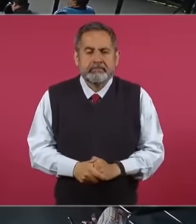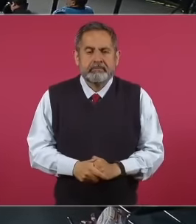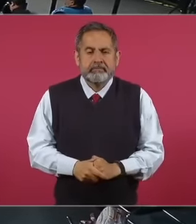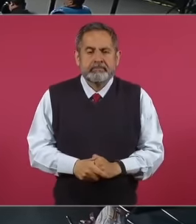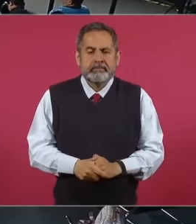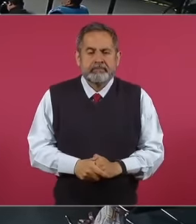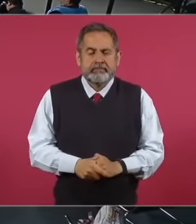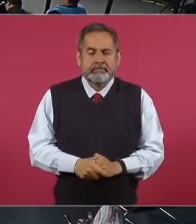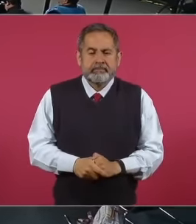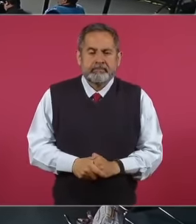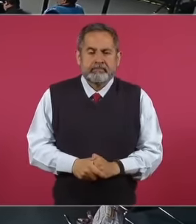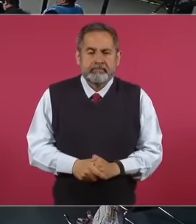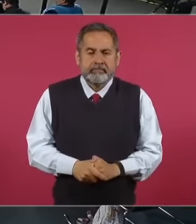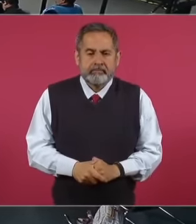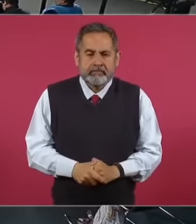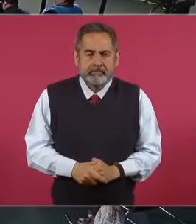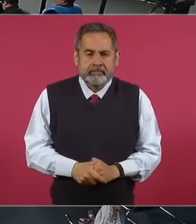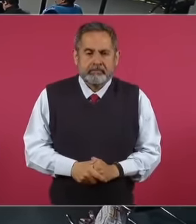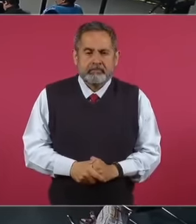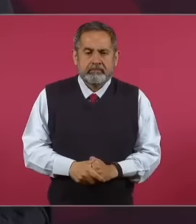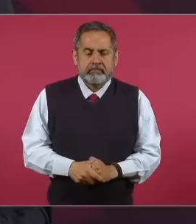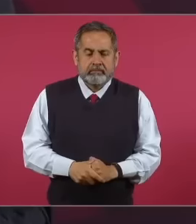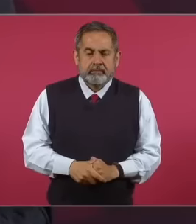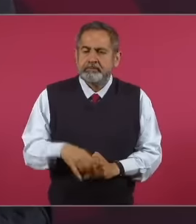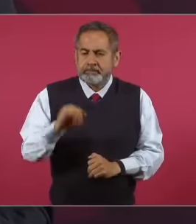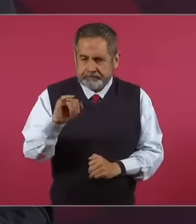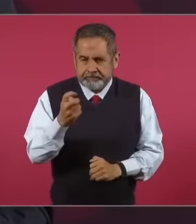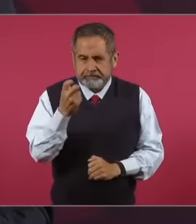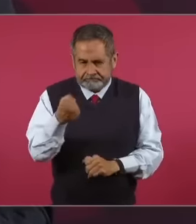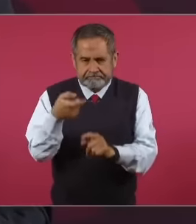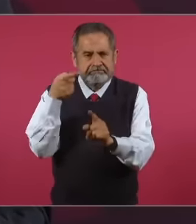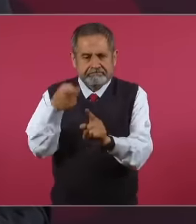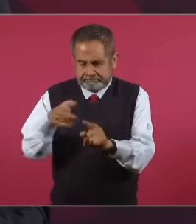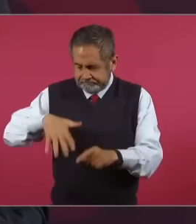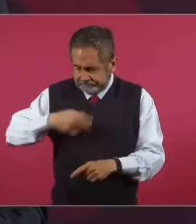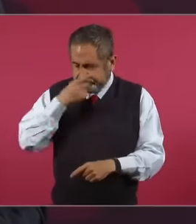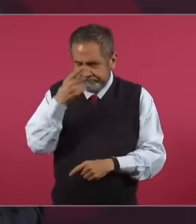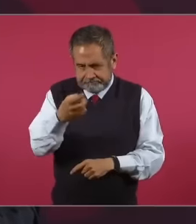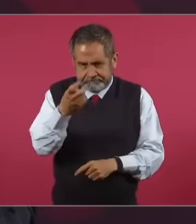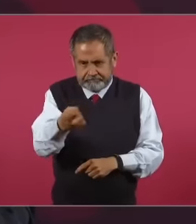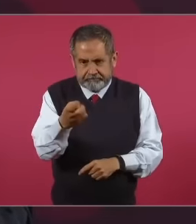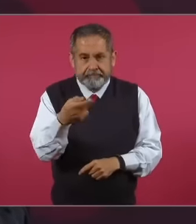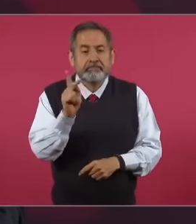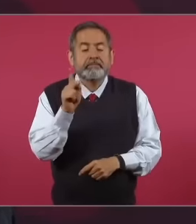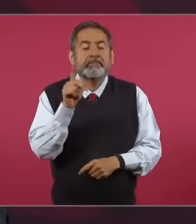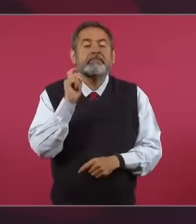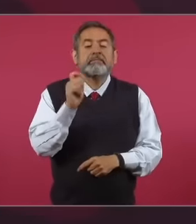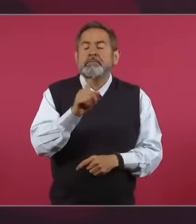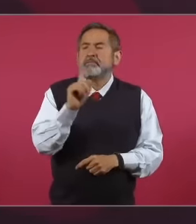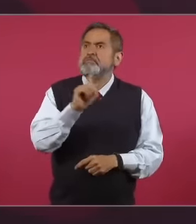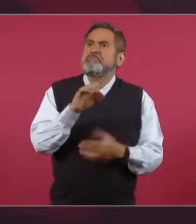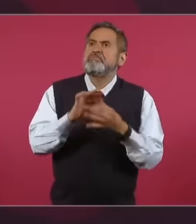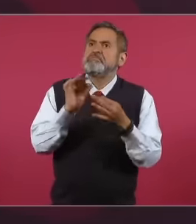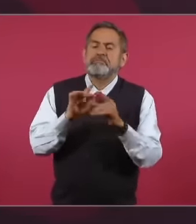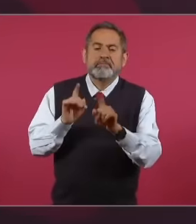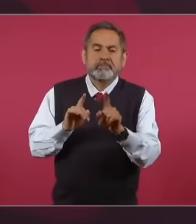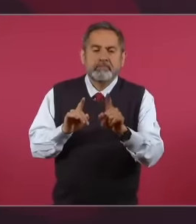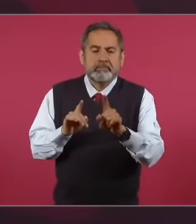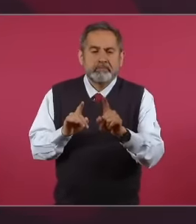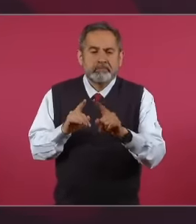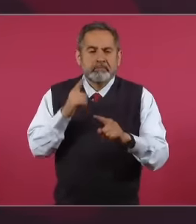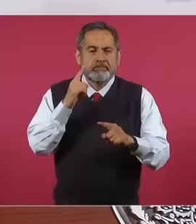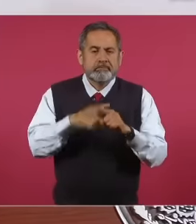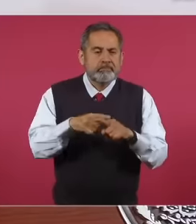congress yes that is what I mean but it is not because of proportional representation